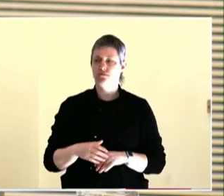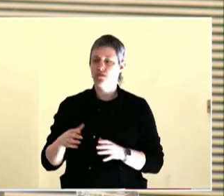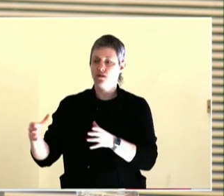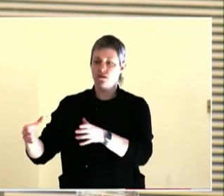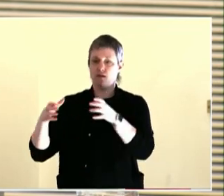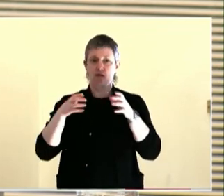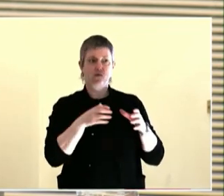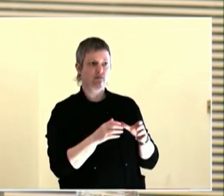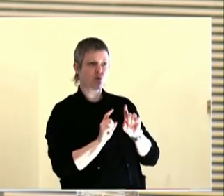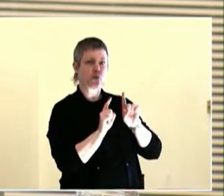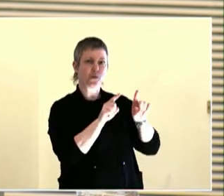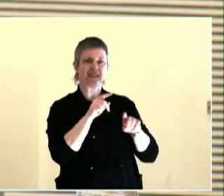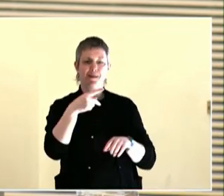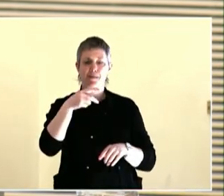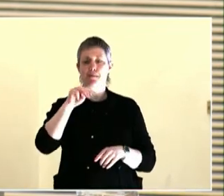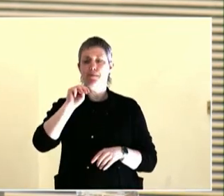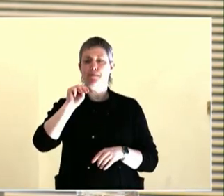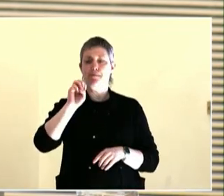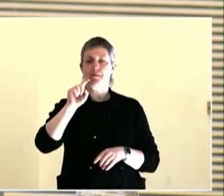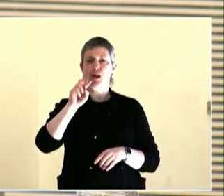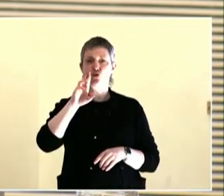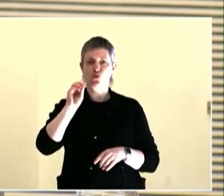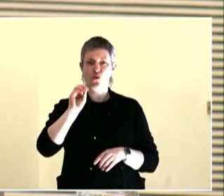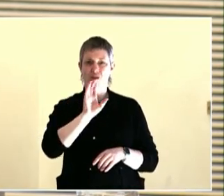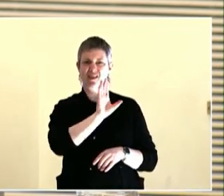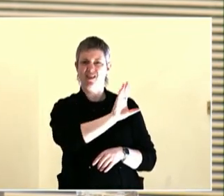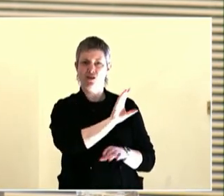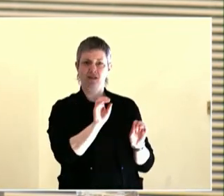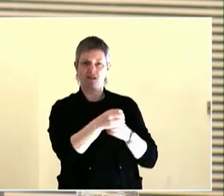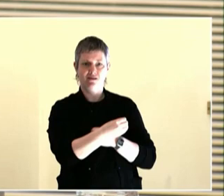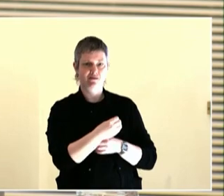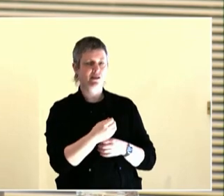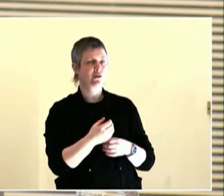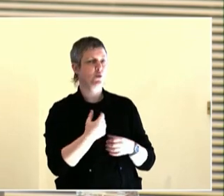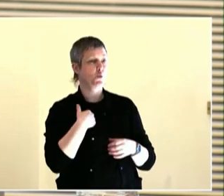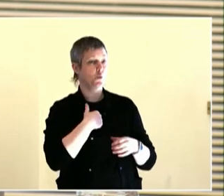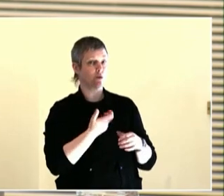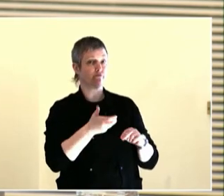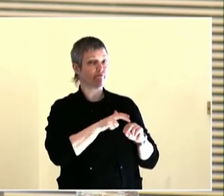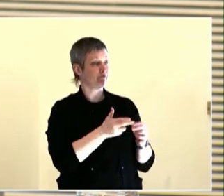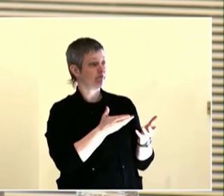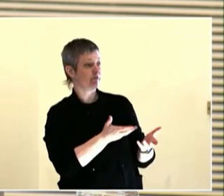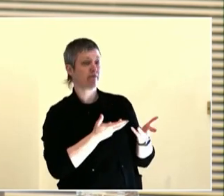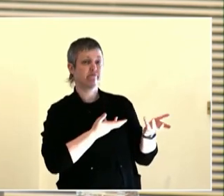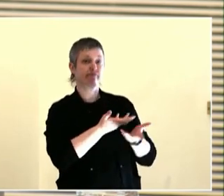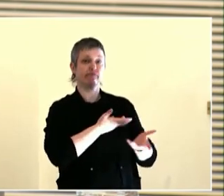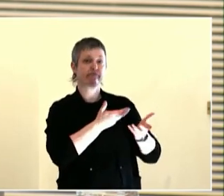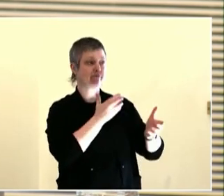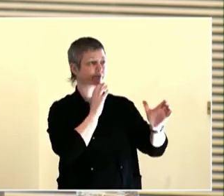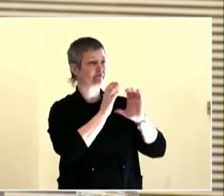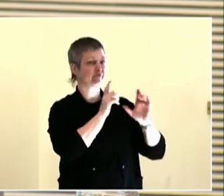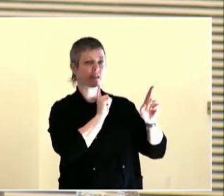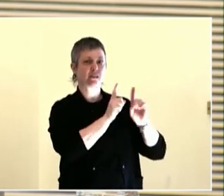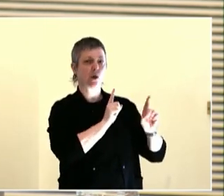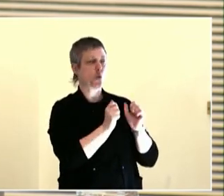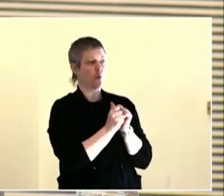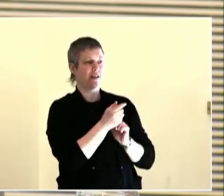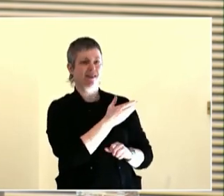But today, I'm here to talk about a project that I worked on many years ago called diverse